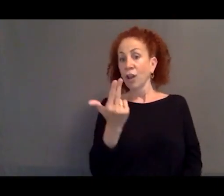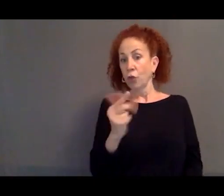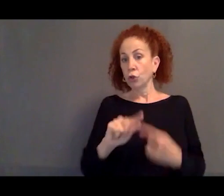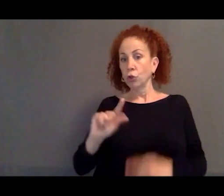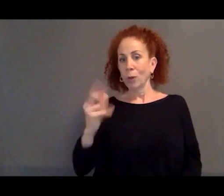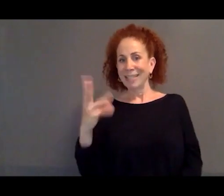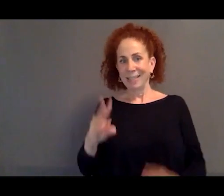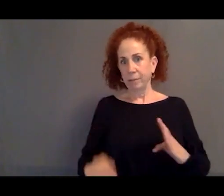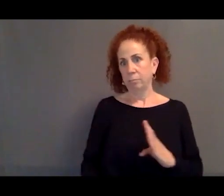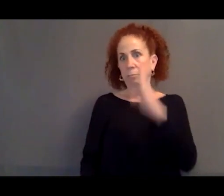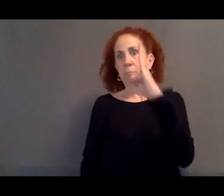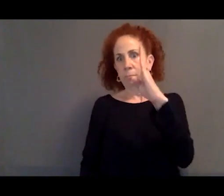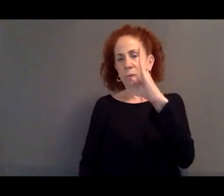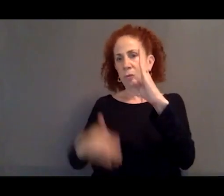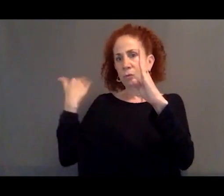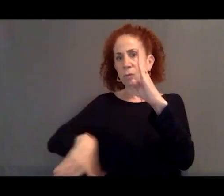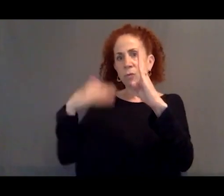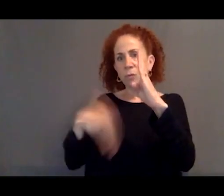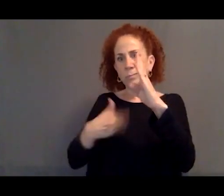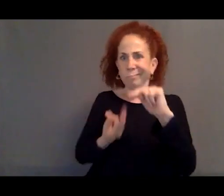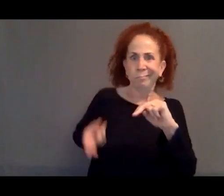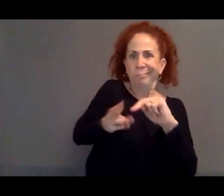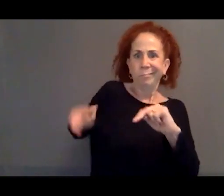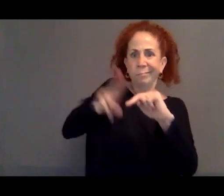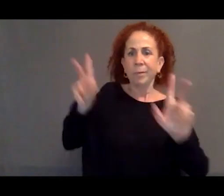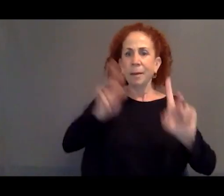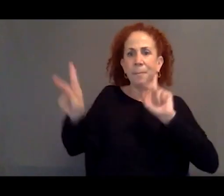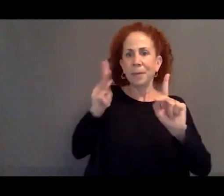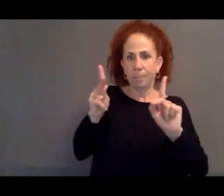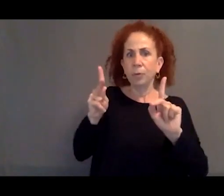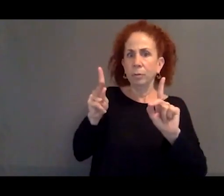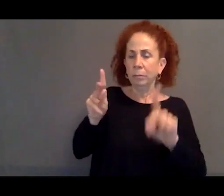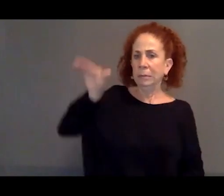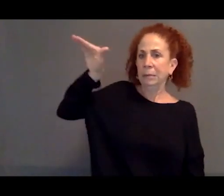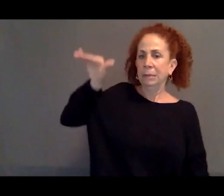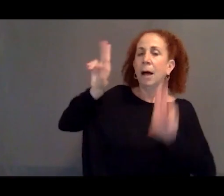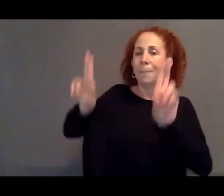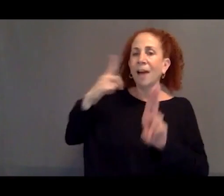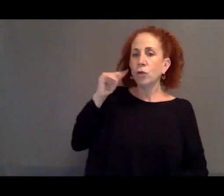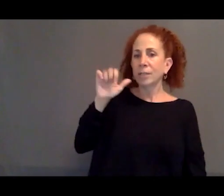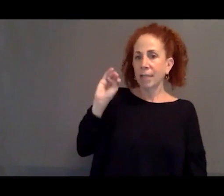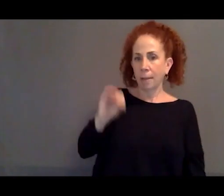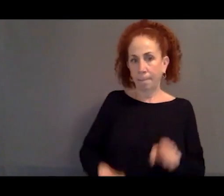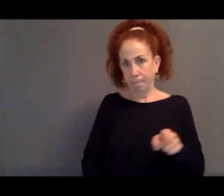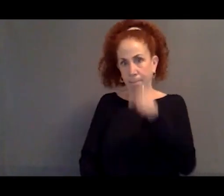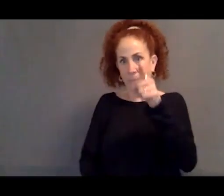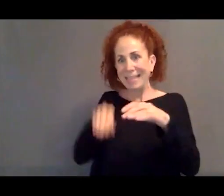there's this dramatic increase in the numbers of people who are applying for asylum in the EU